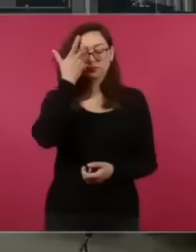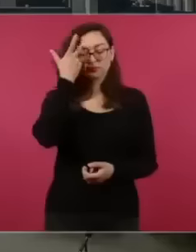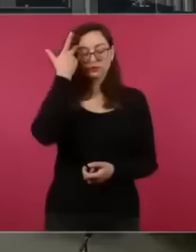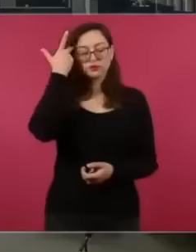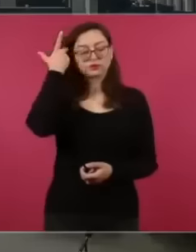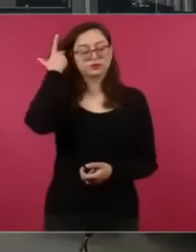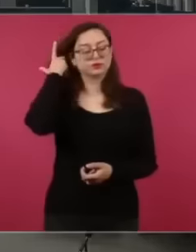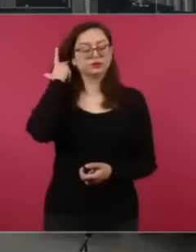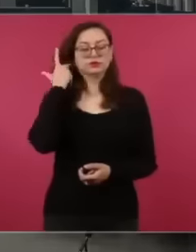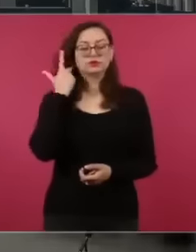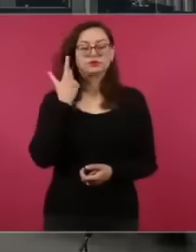all that has to